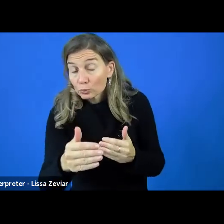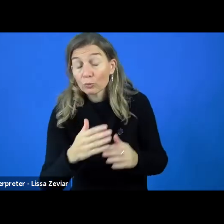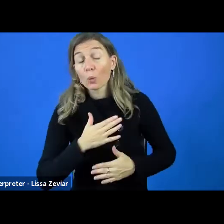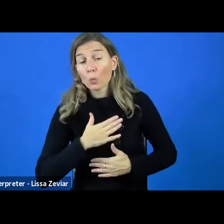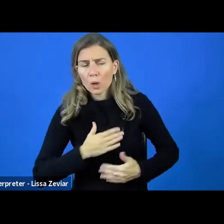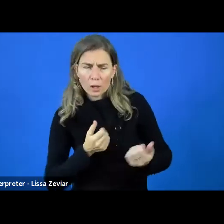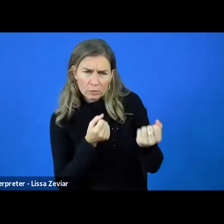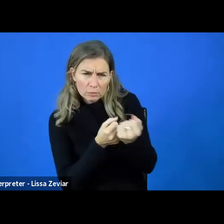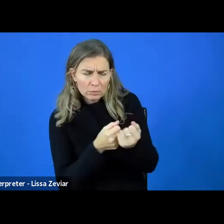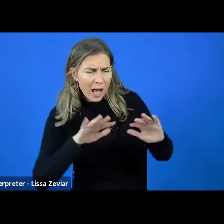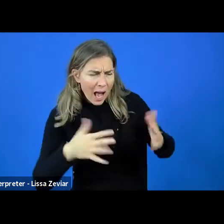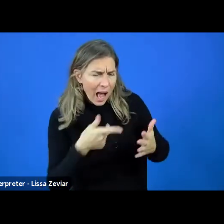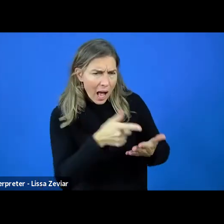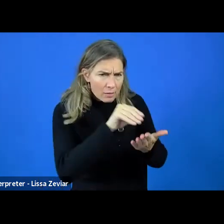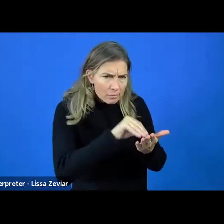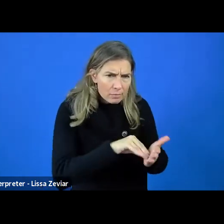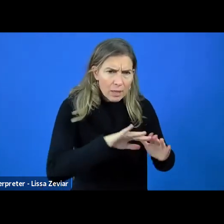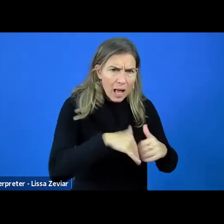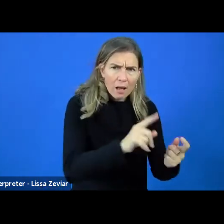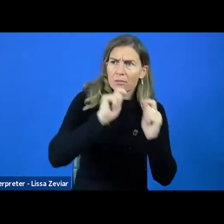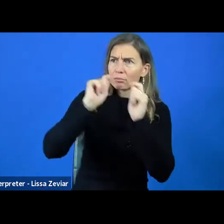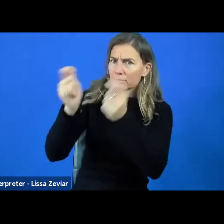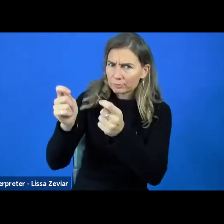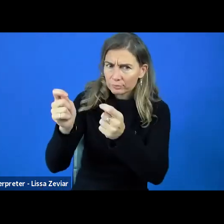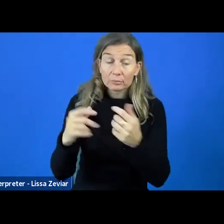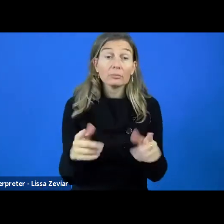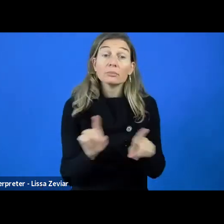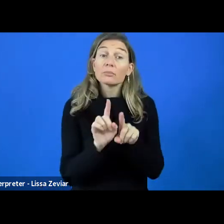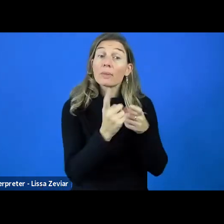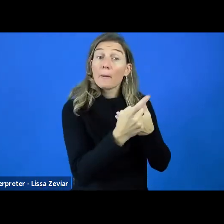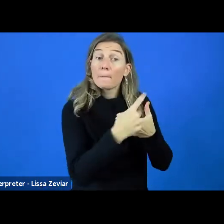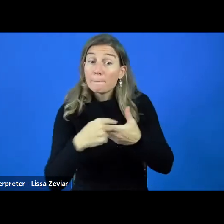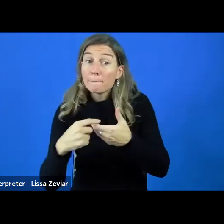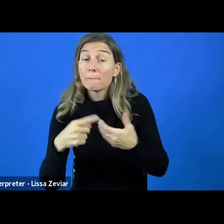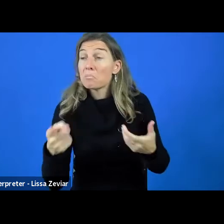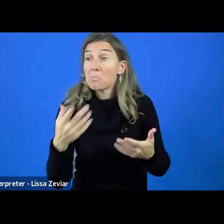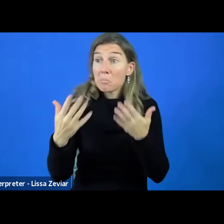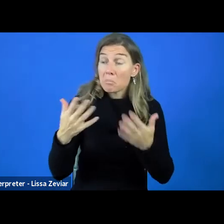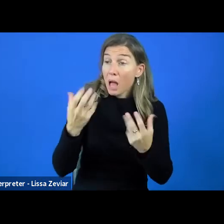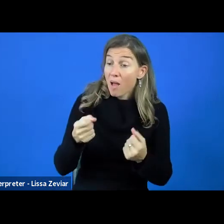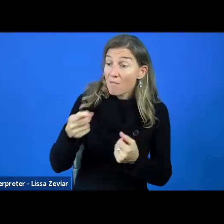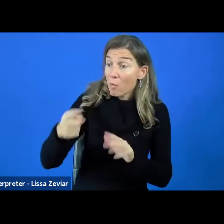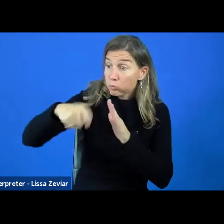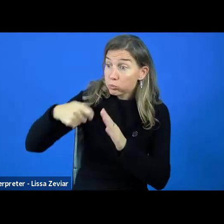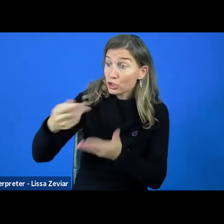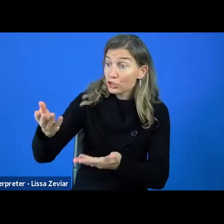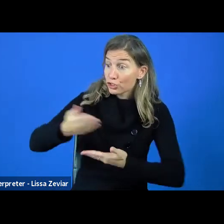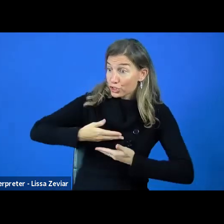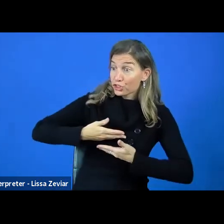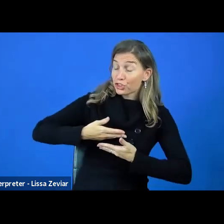but also inviting members to the projects of EDF, the ones we are developing as a leading organisation.